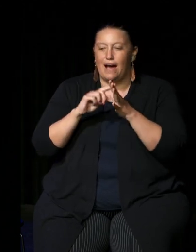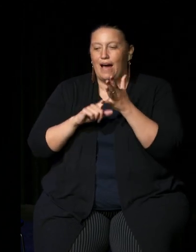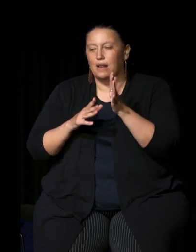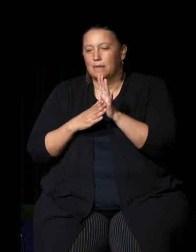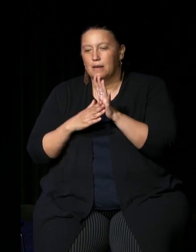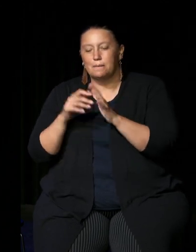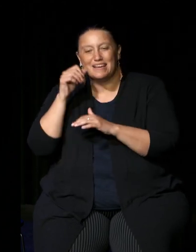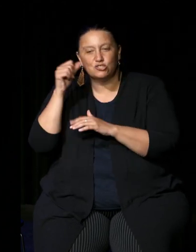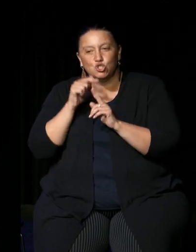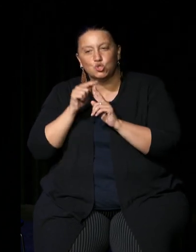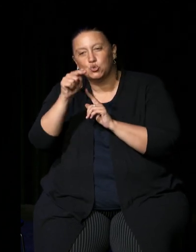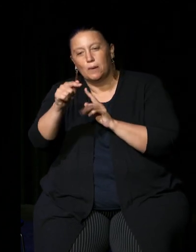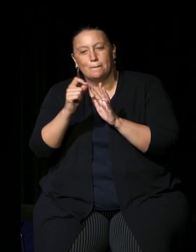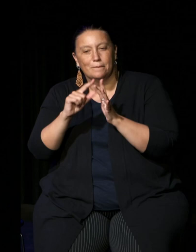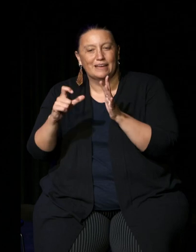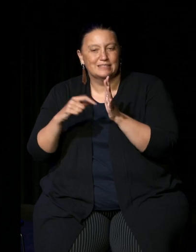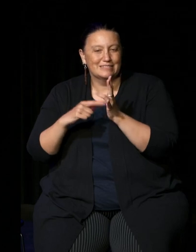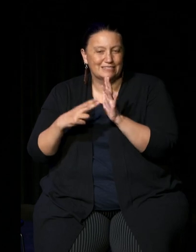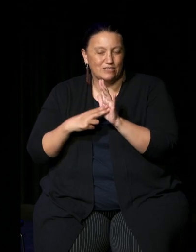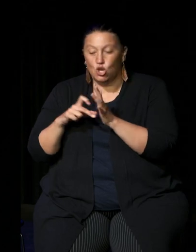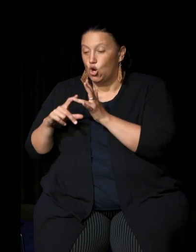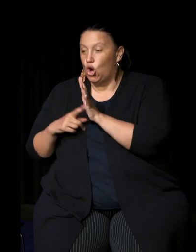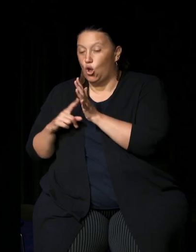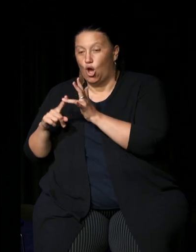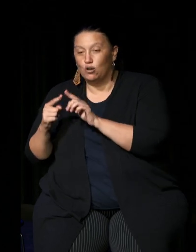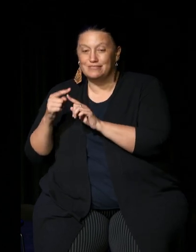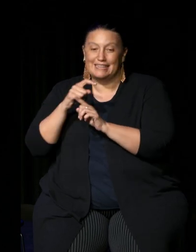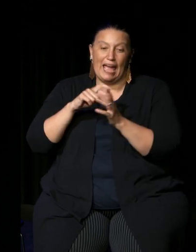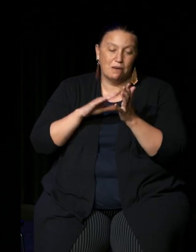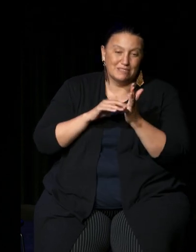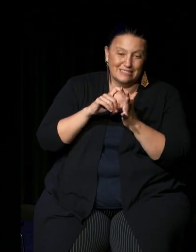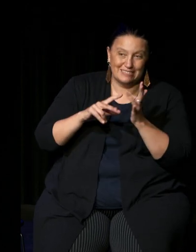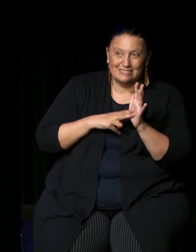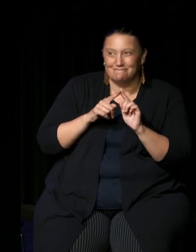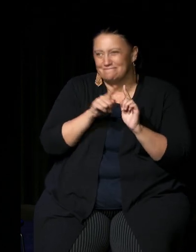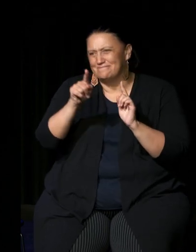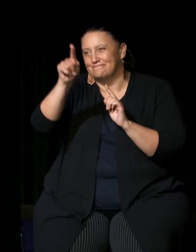Colo to Camden, Campbelltown and up the Burragorang Valley. I'd like to warmly